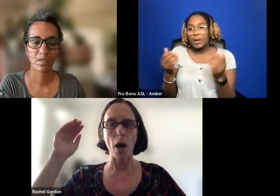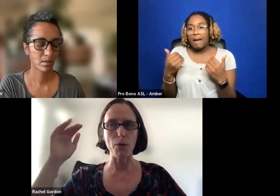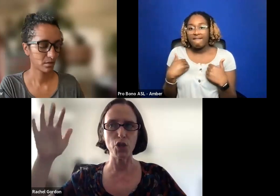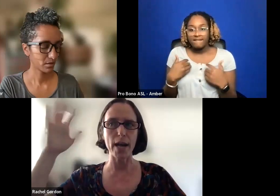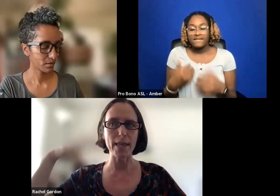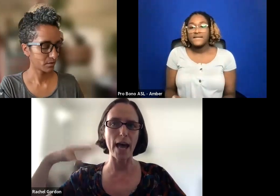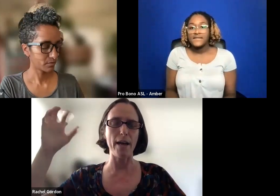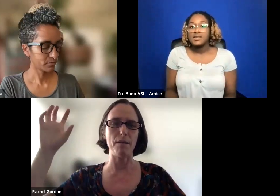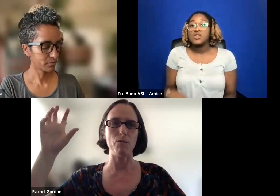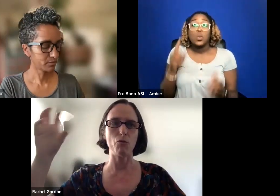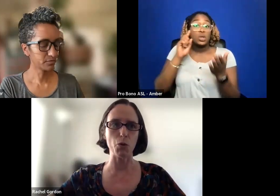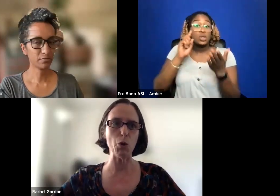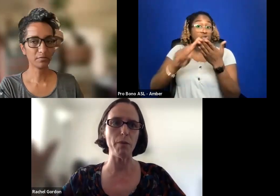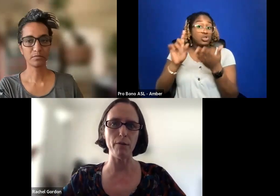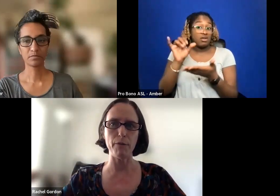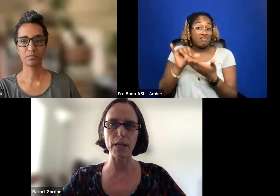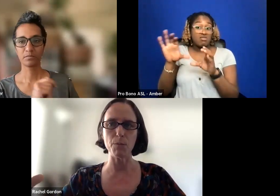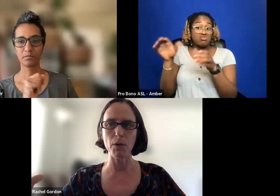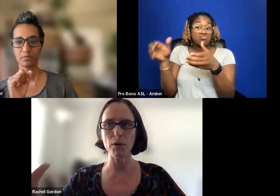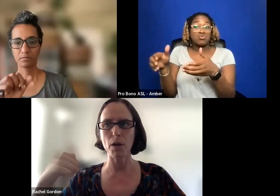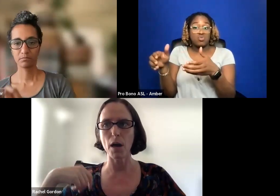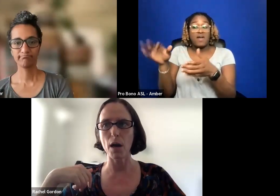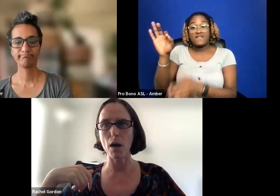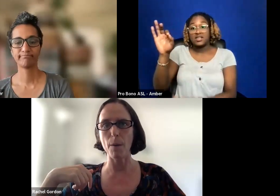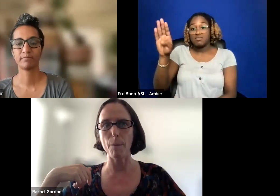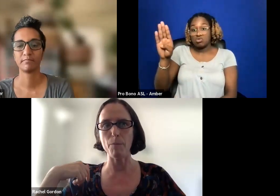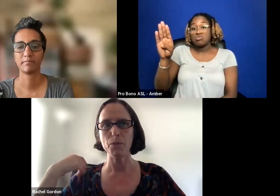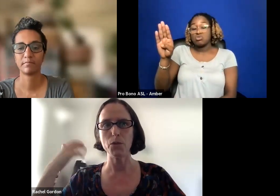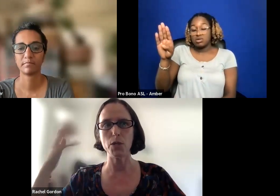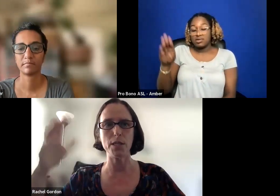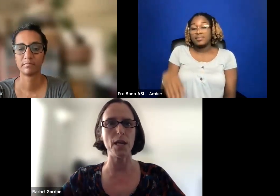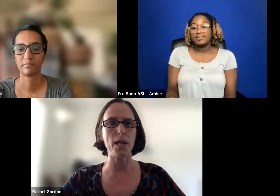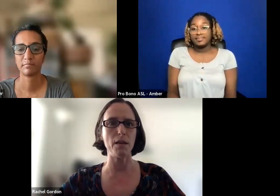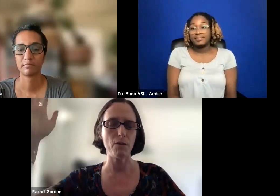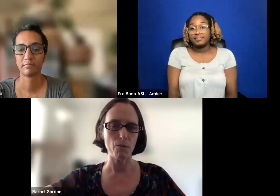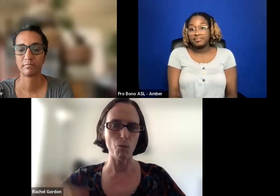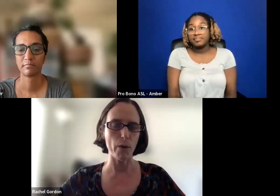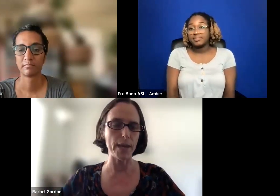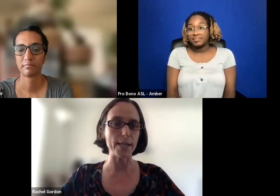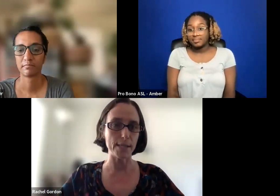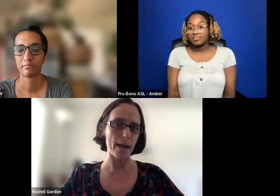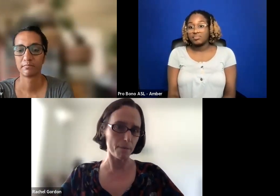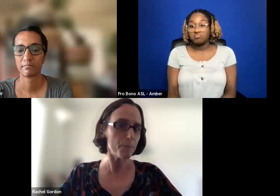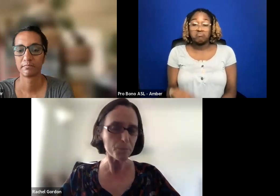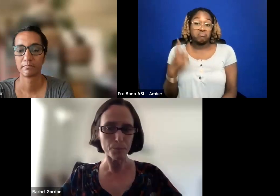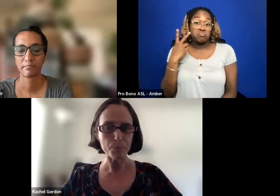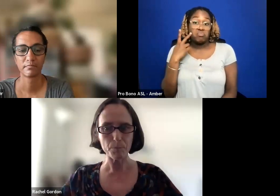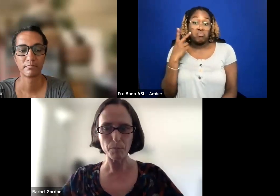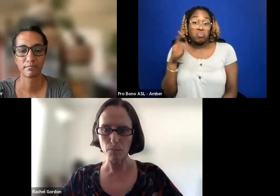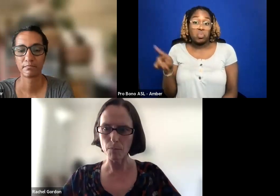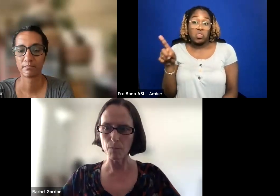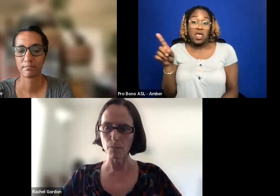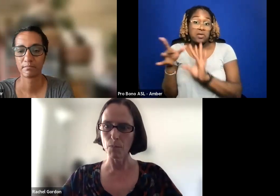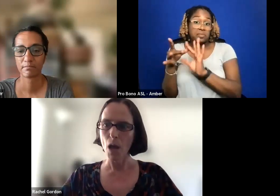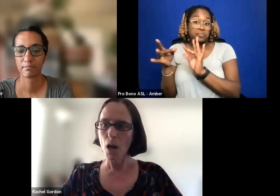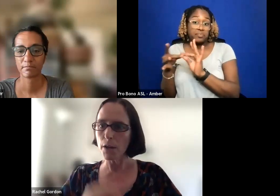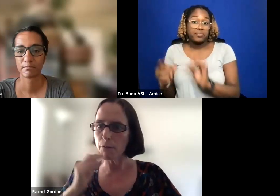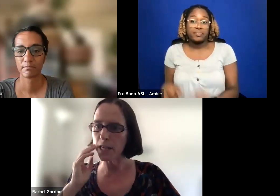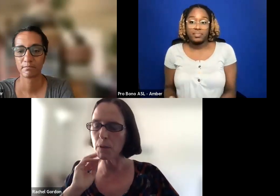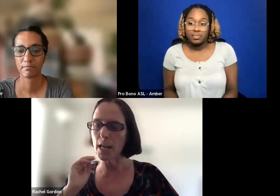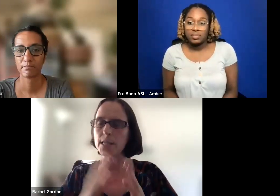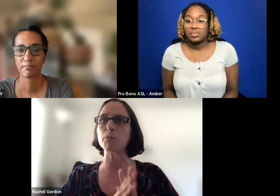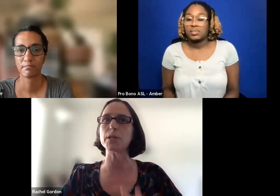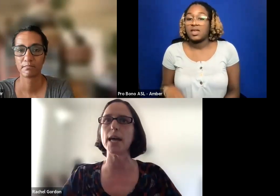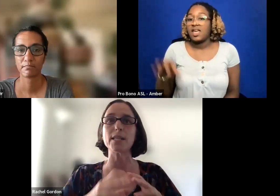YOU. I WOULD CHECK THAT GROUP IN FACEBOOK TO SEE WHAT THEY SAY. IT'S A VERY LONG NAME.